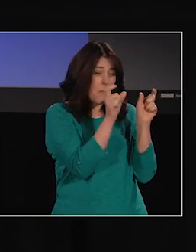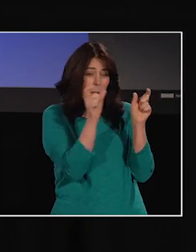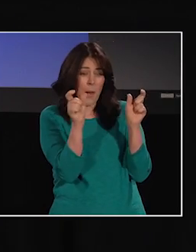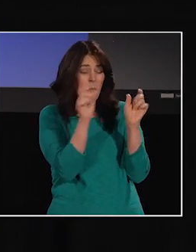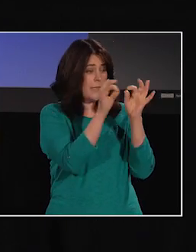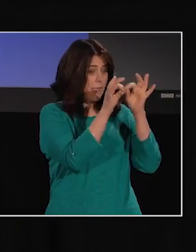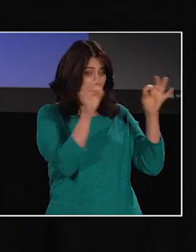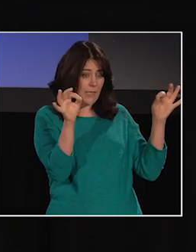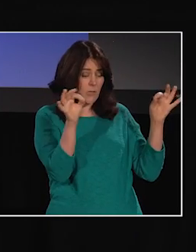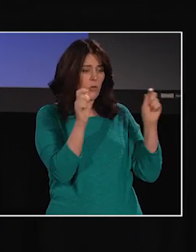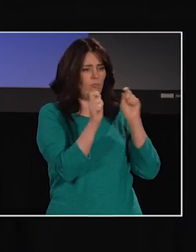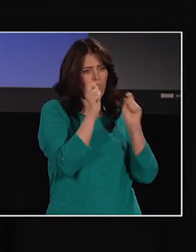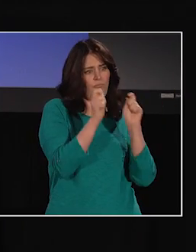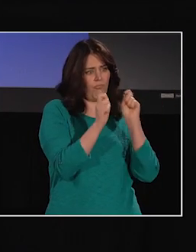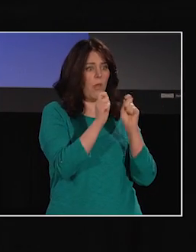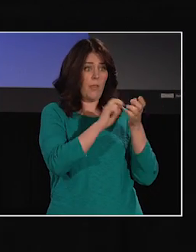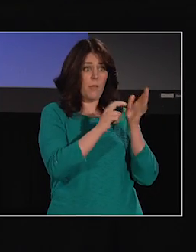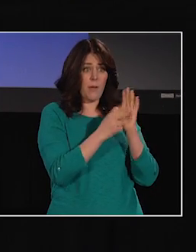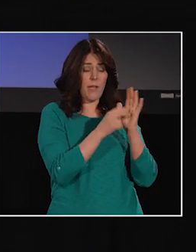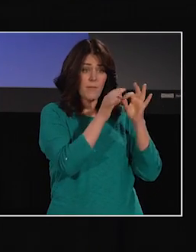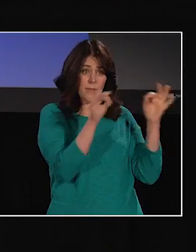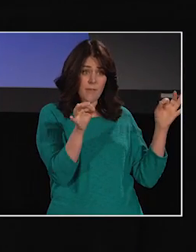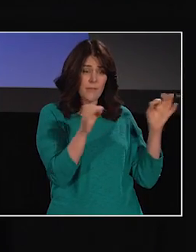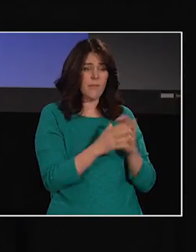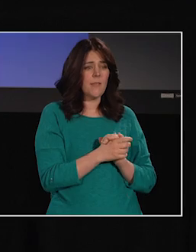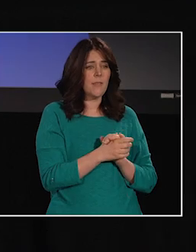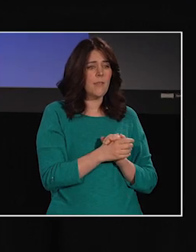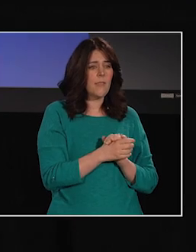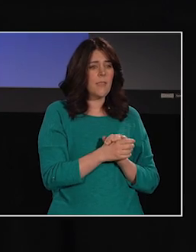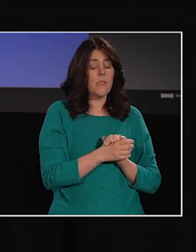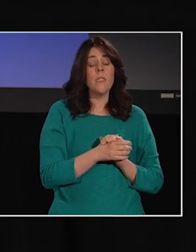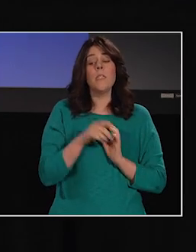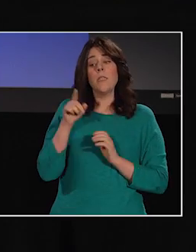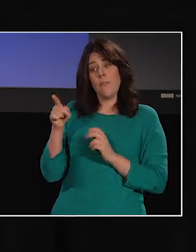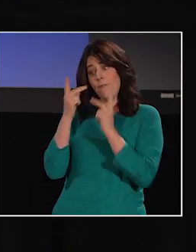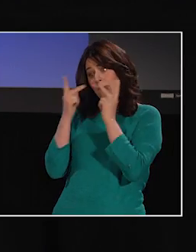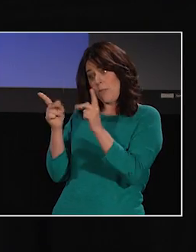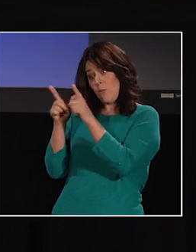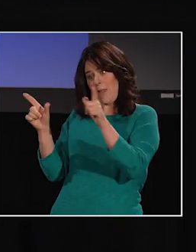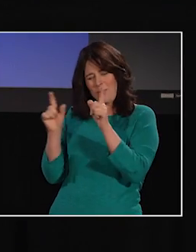to change or alter meaning. By contrast, with visual languages,